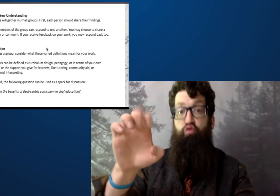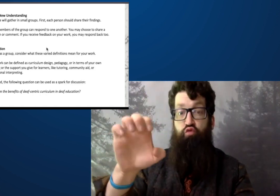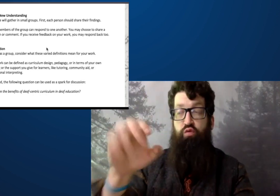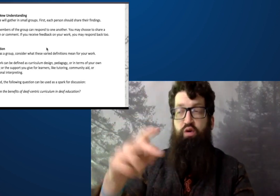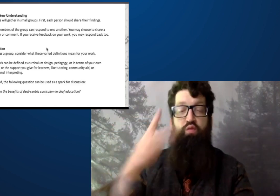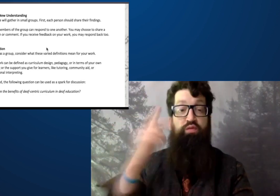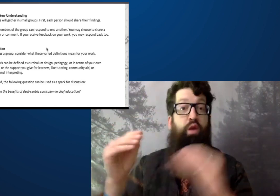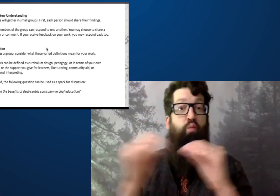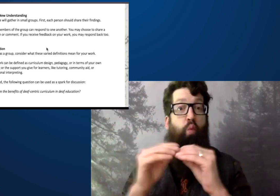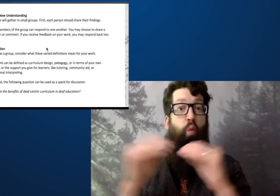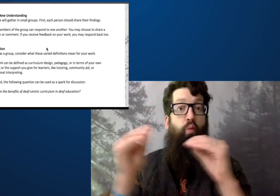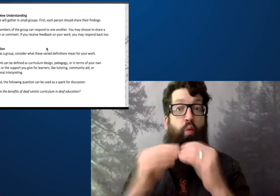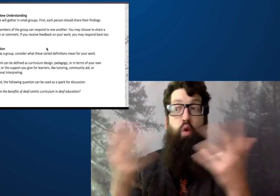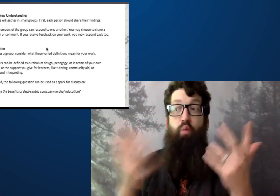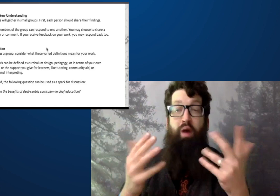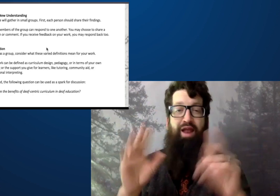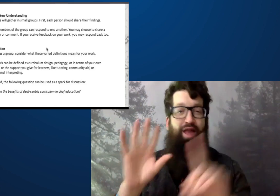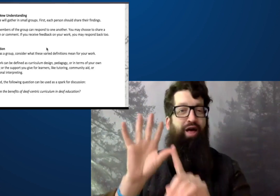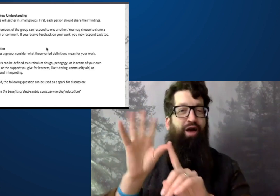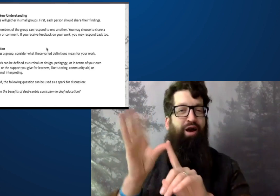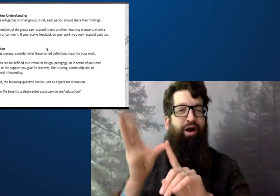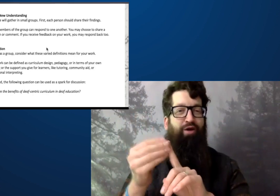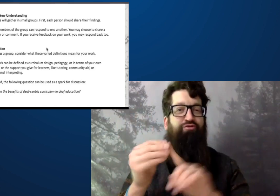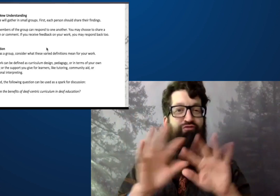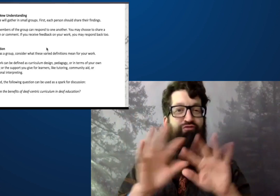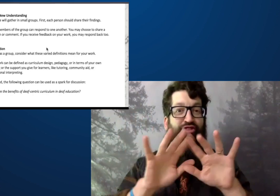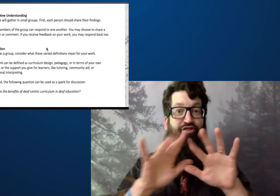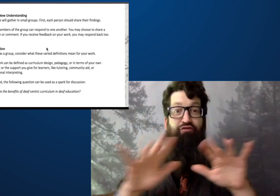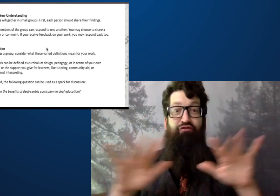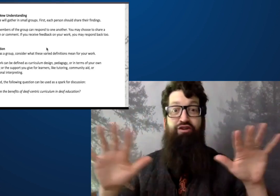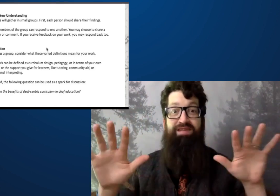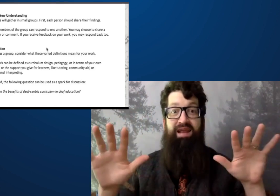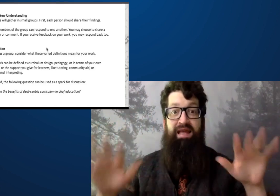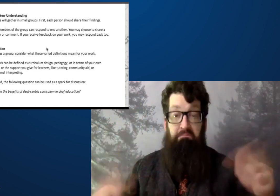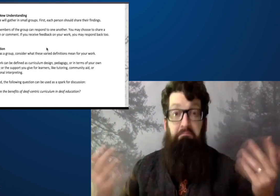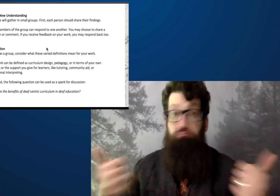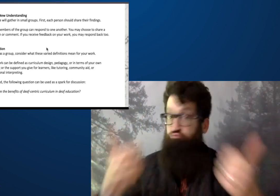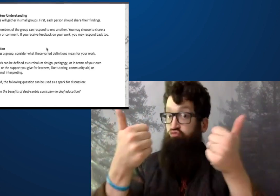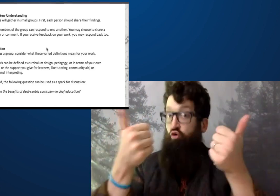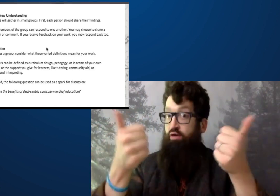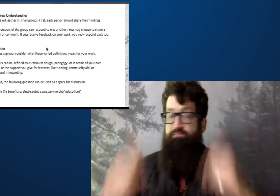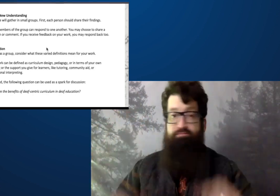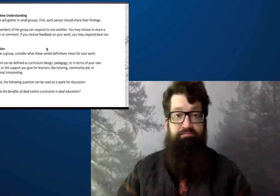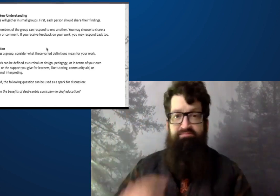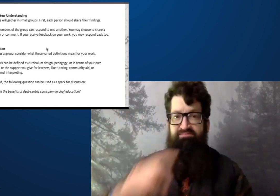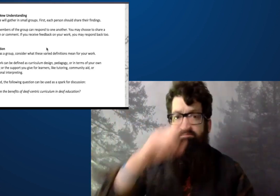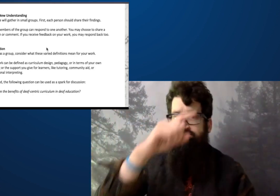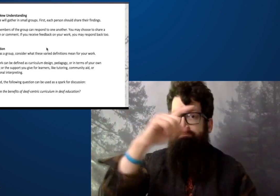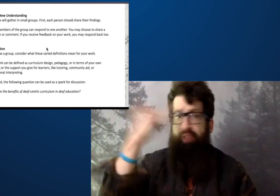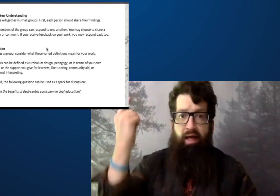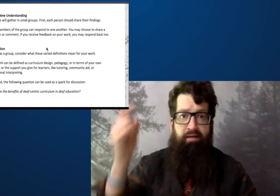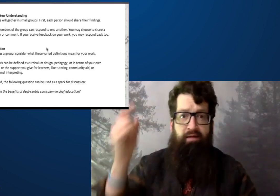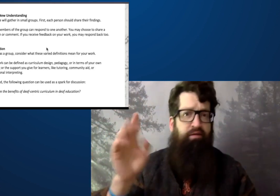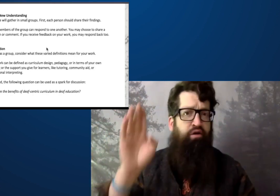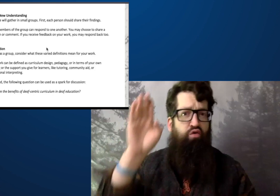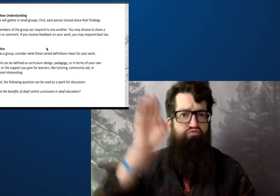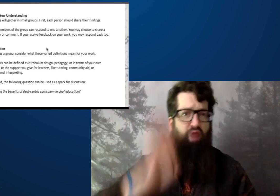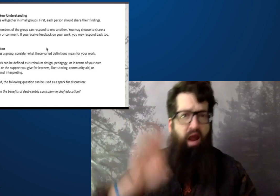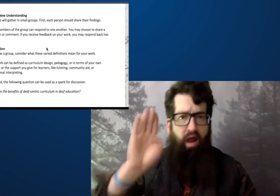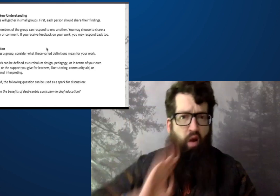around literature, specifically more specific to cultural diversity and literature, which is amazing.